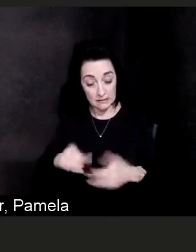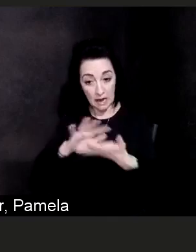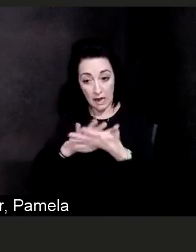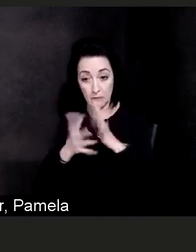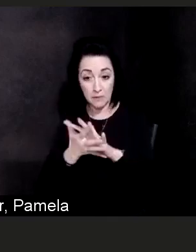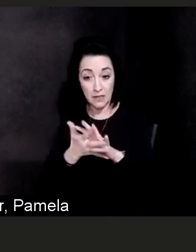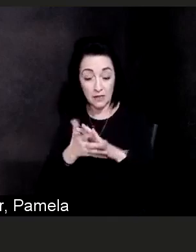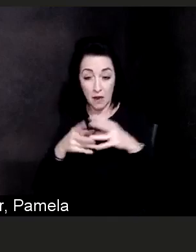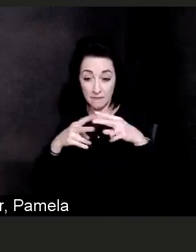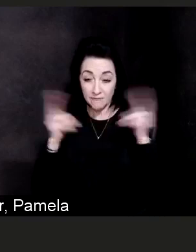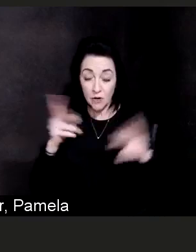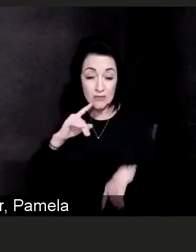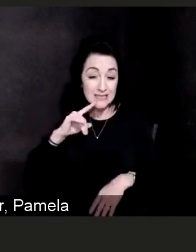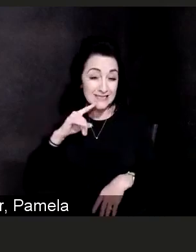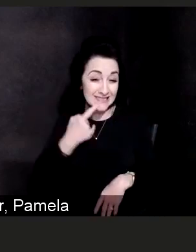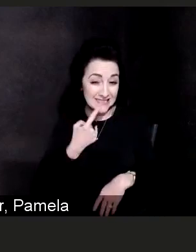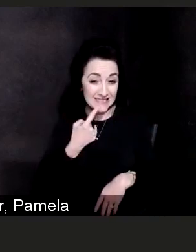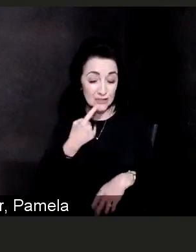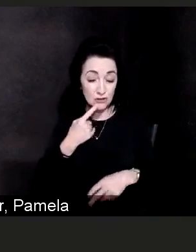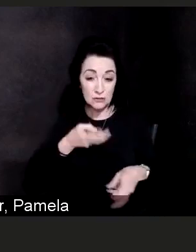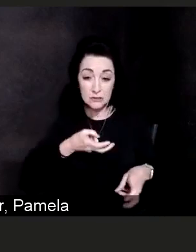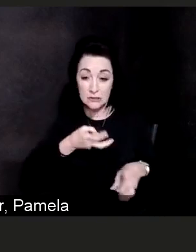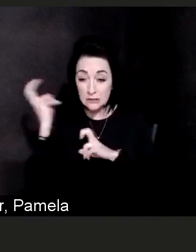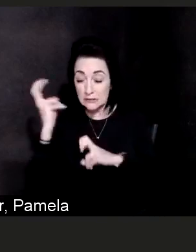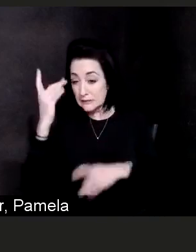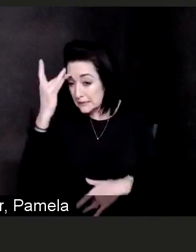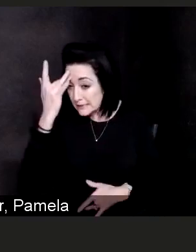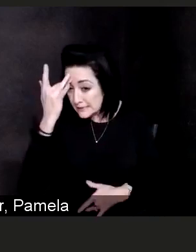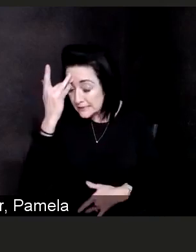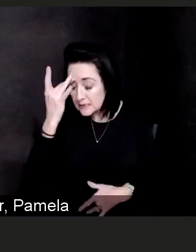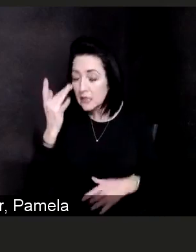with a COVID virus, even after receiving the vaccine